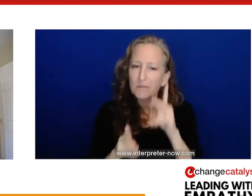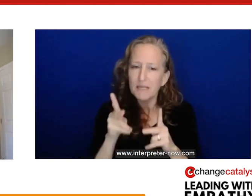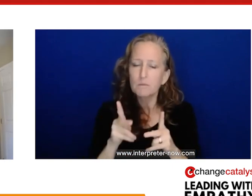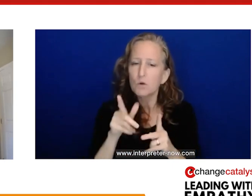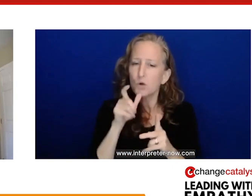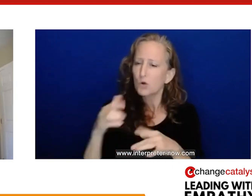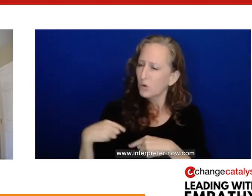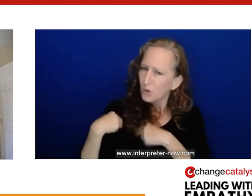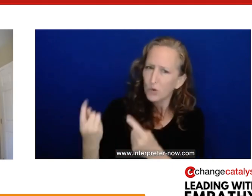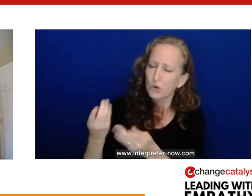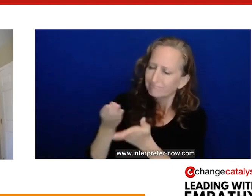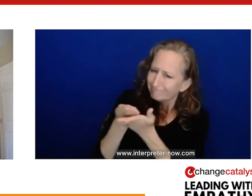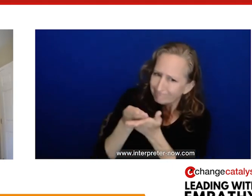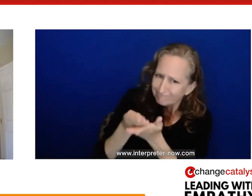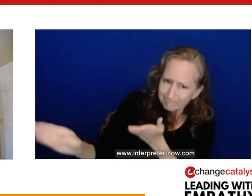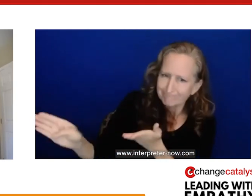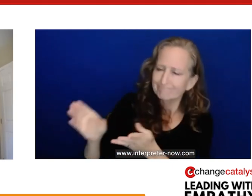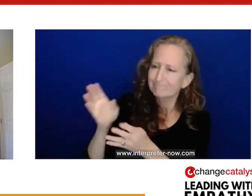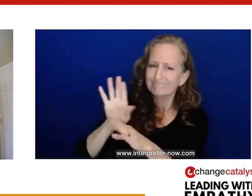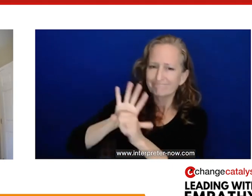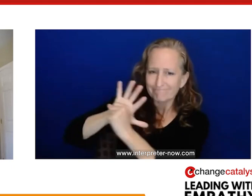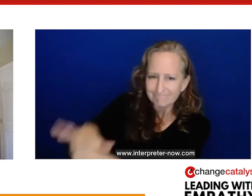healing. Creating opportunities for voices that have been historically marginalized,